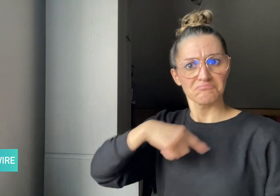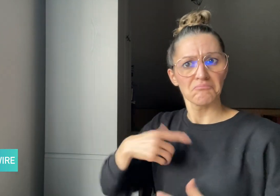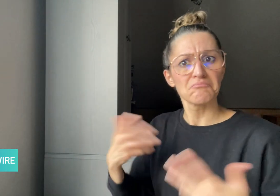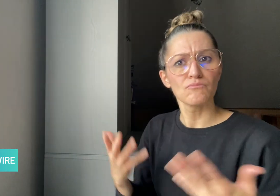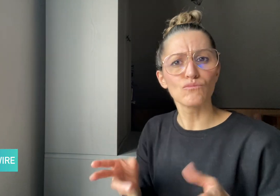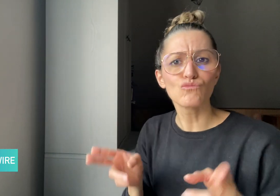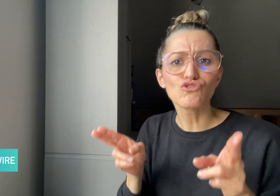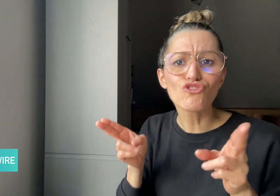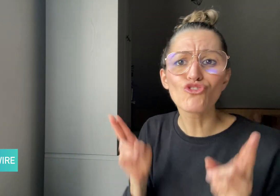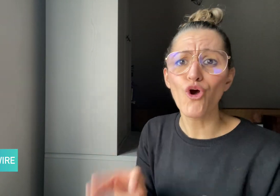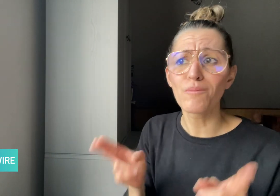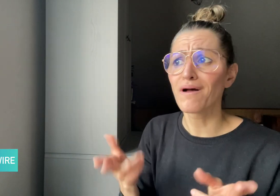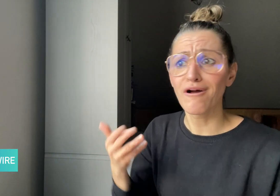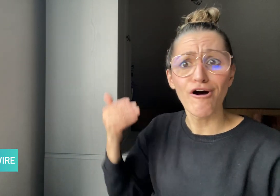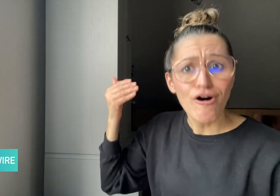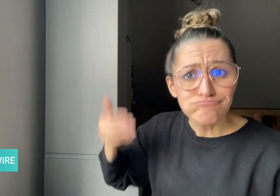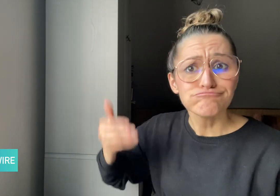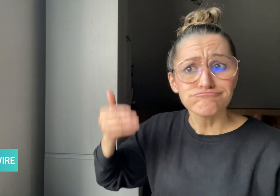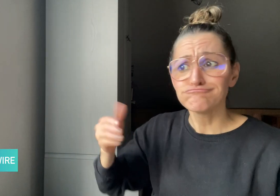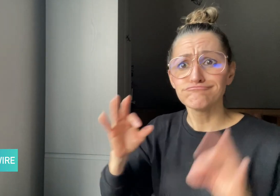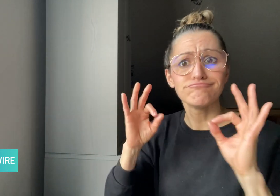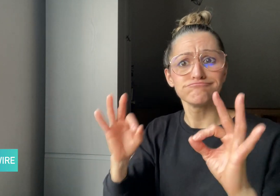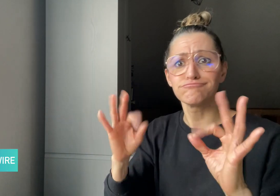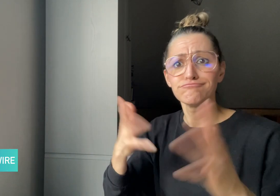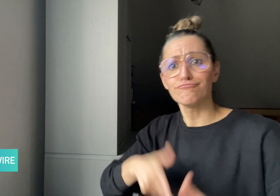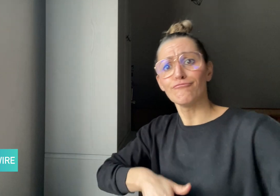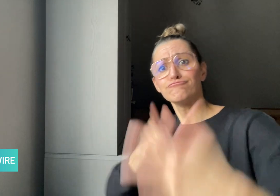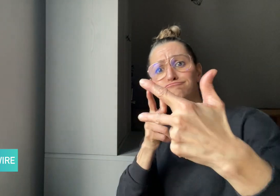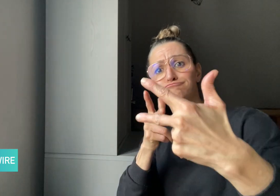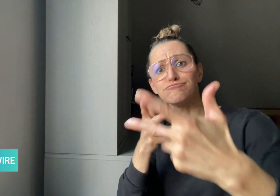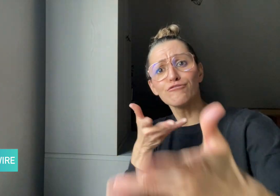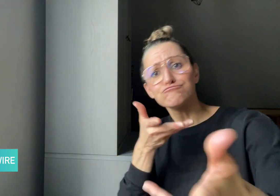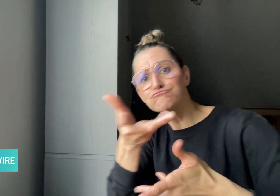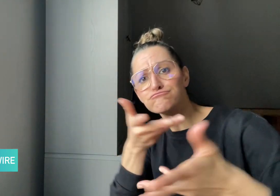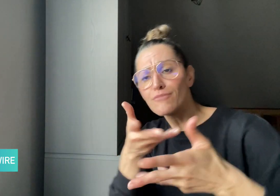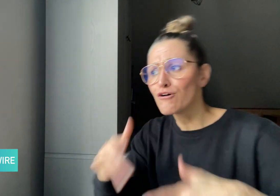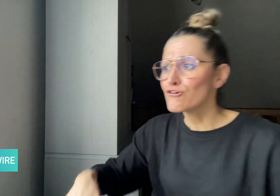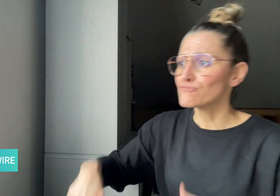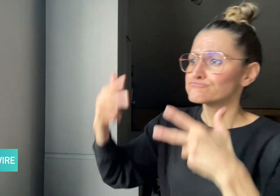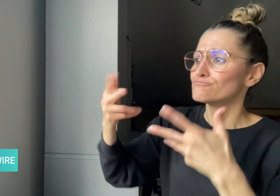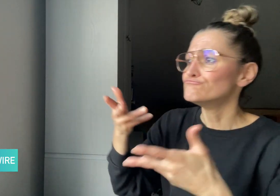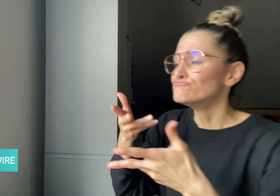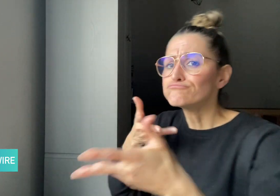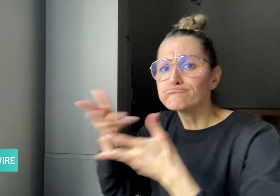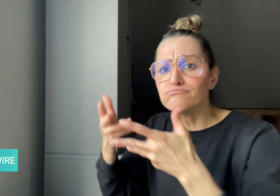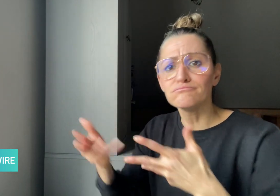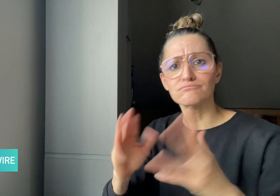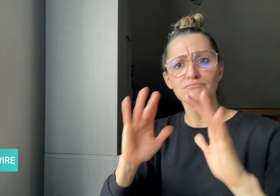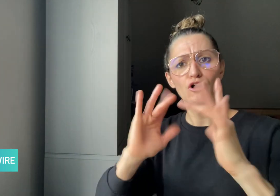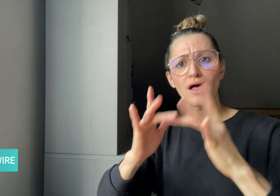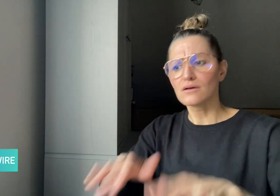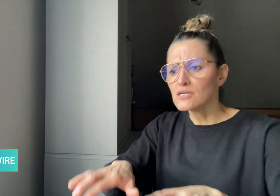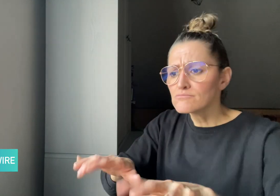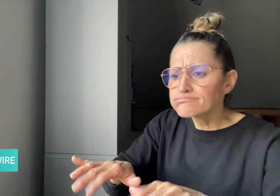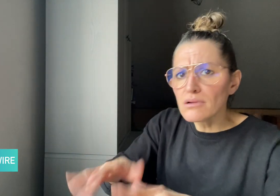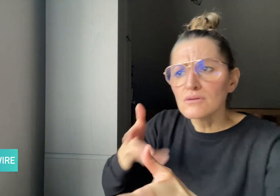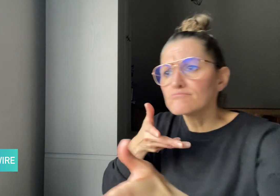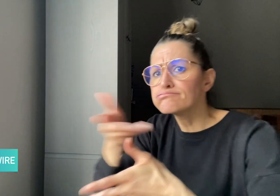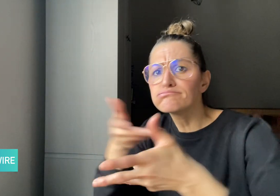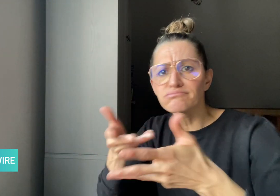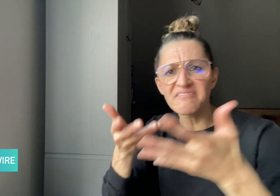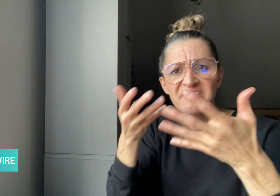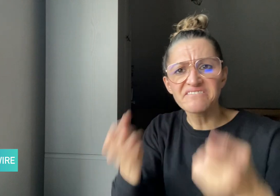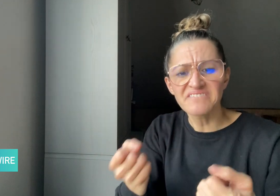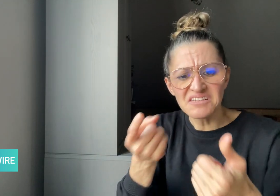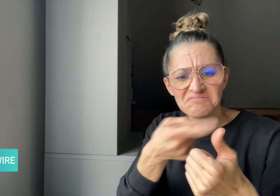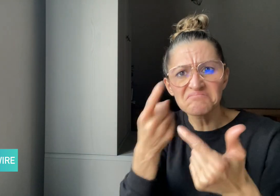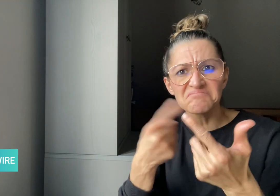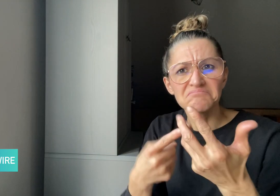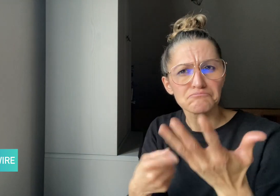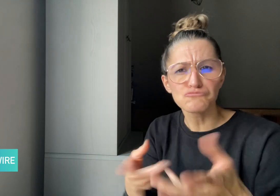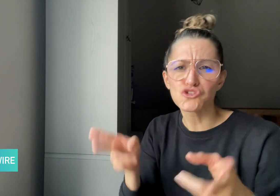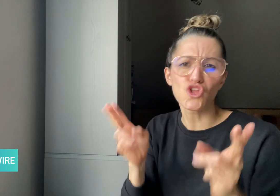used video chat and conferencing tools. Leaders at ASD wanted